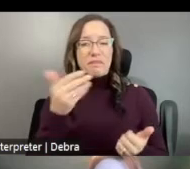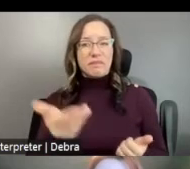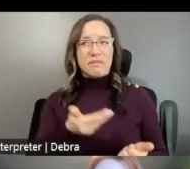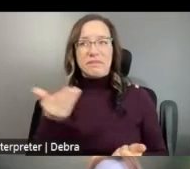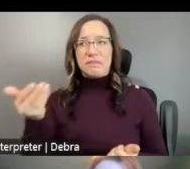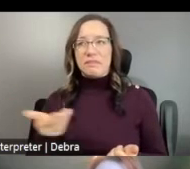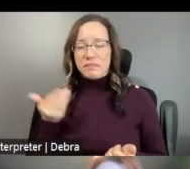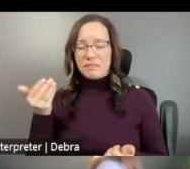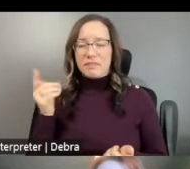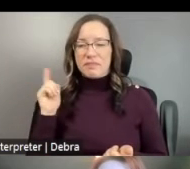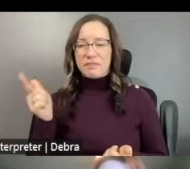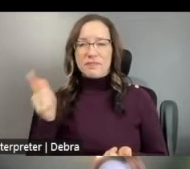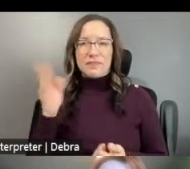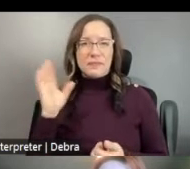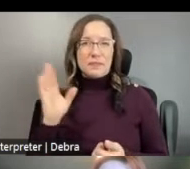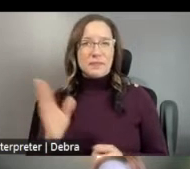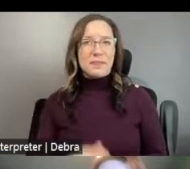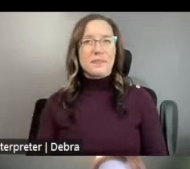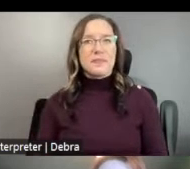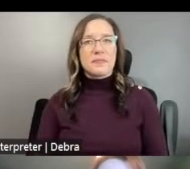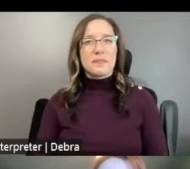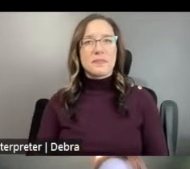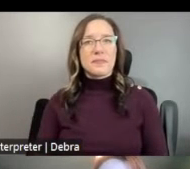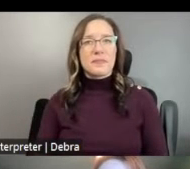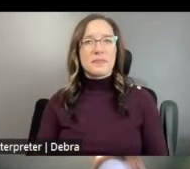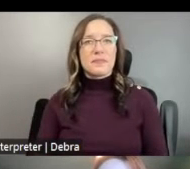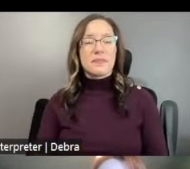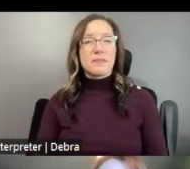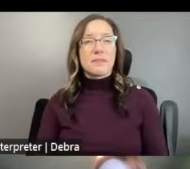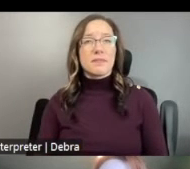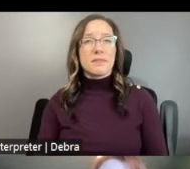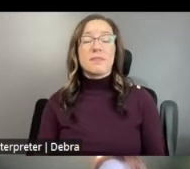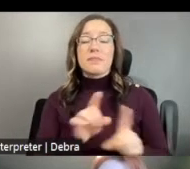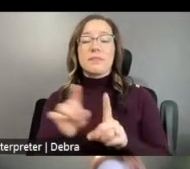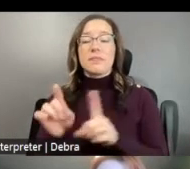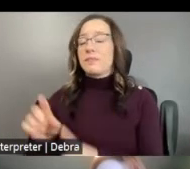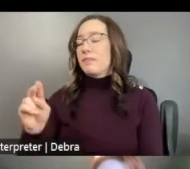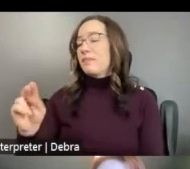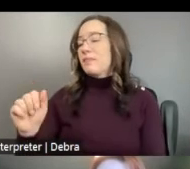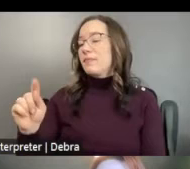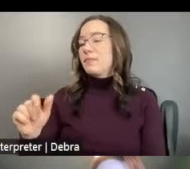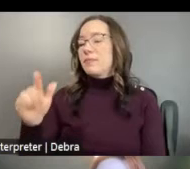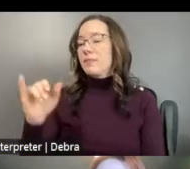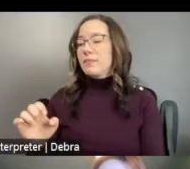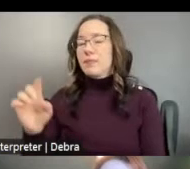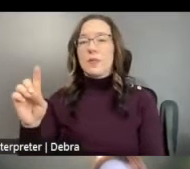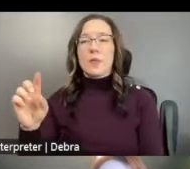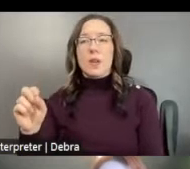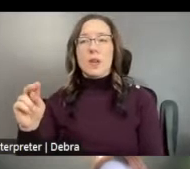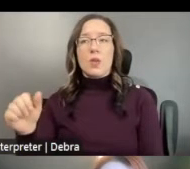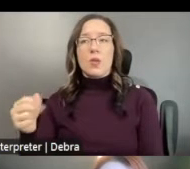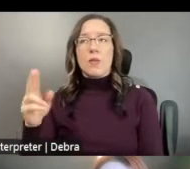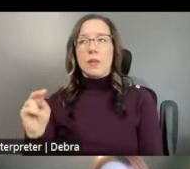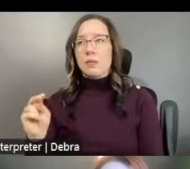IN THE PRESENTATION. AND WE ALSO HAVE NATALIE DONOVAN WHO IS WORKING BEHIND THE SCENES TODAY